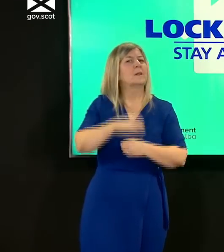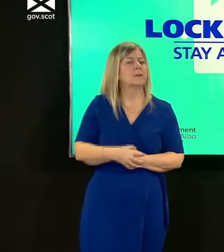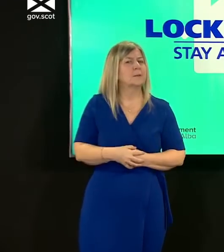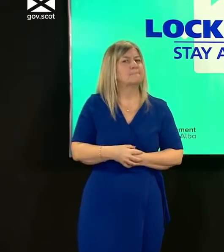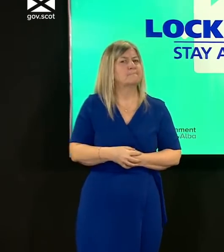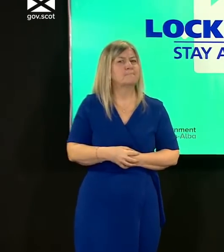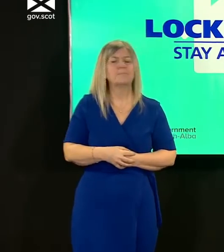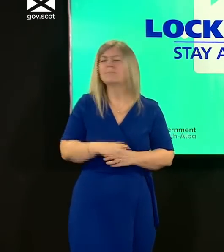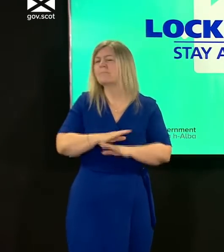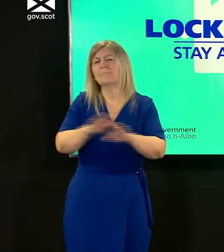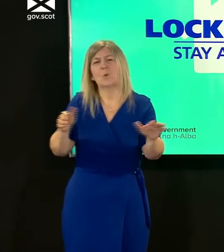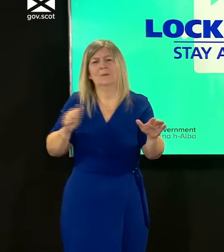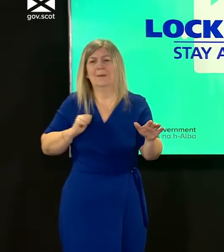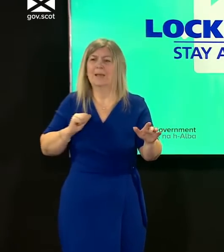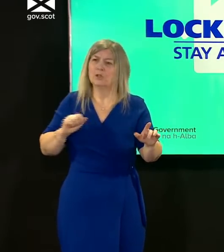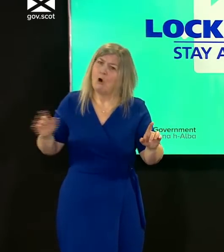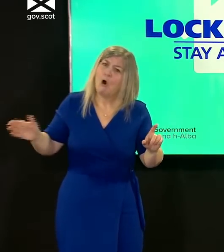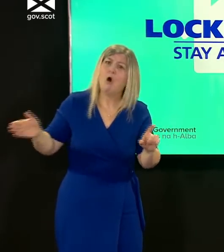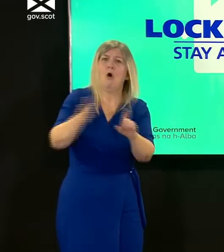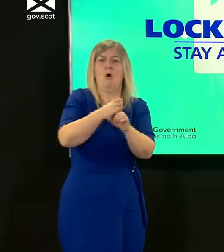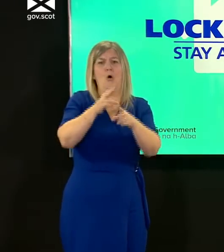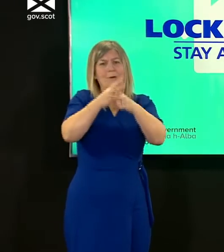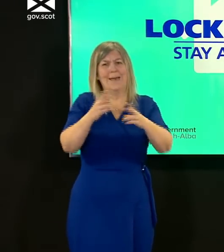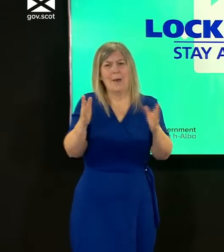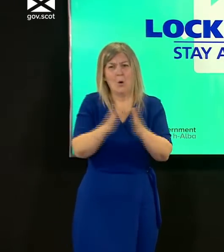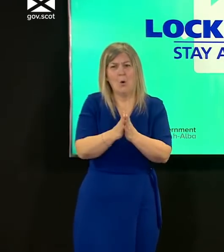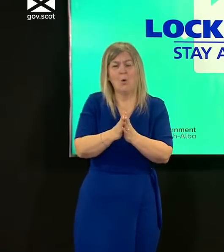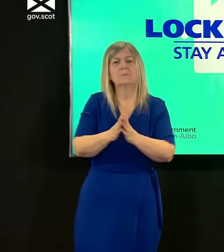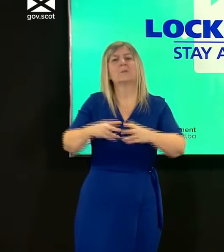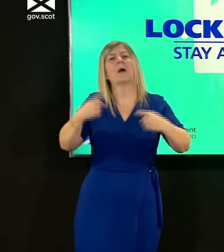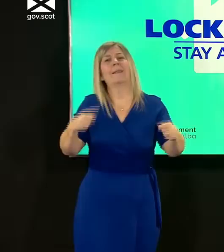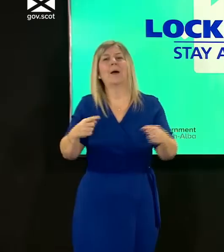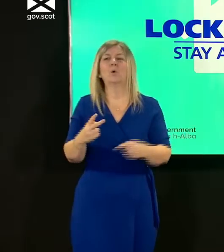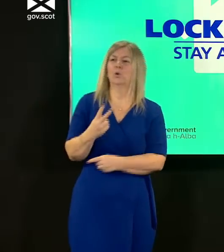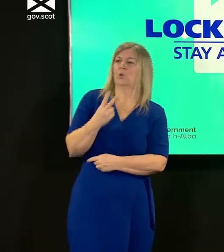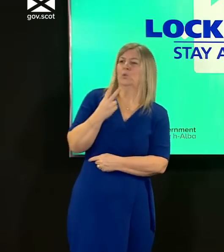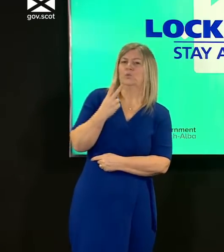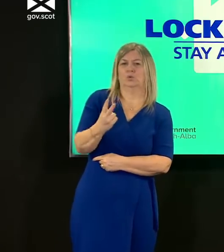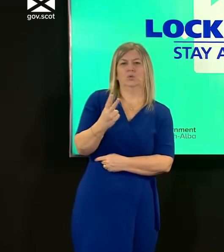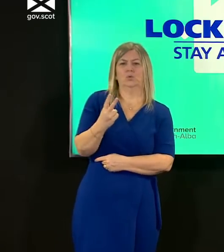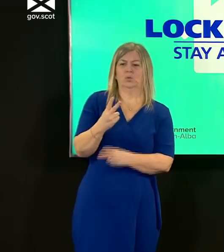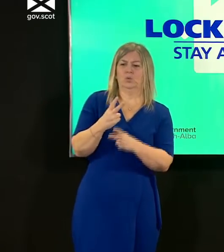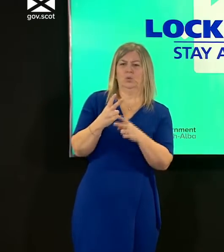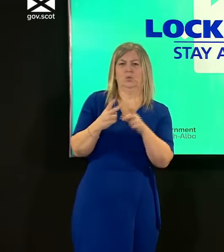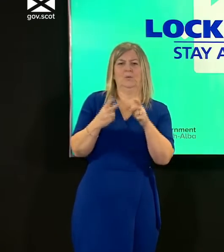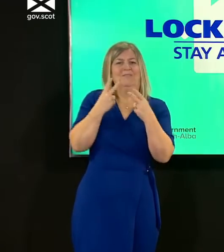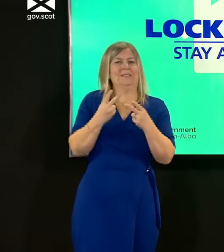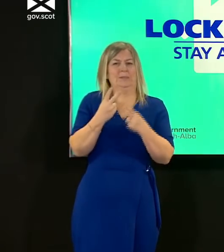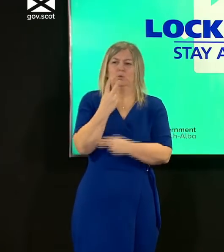every care home to get to two designated visitors by the end of this week they need to have their